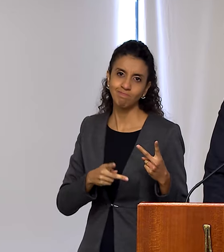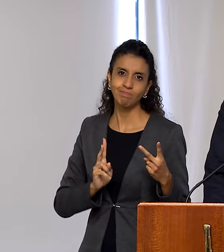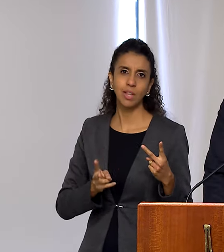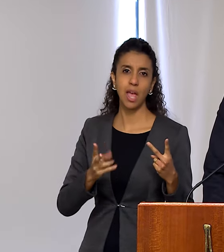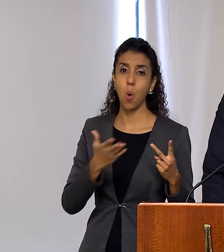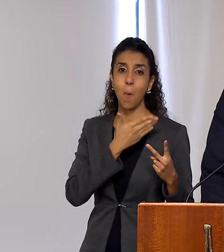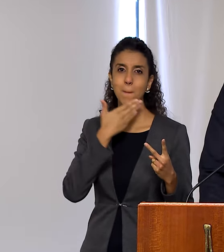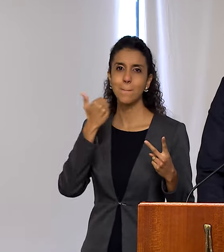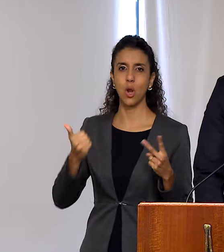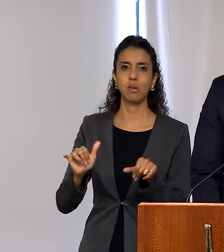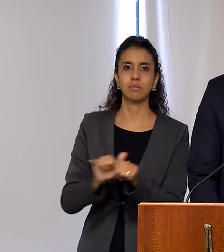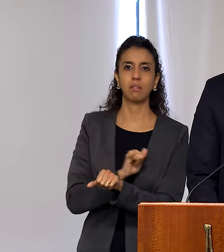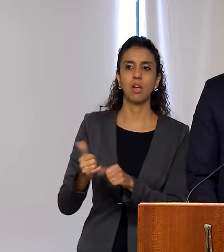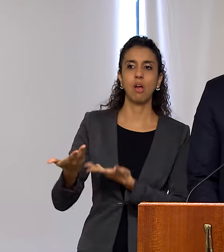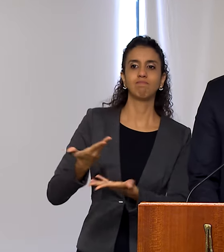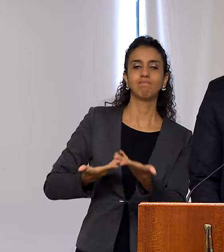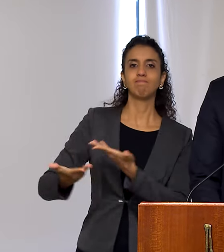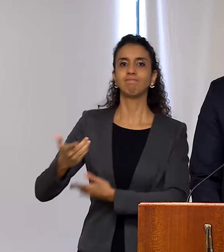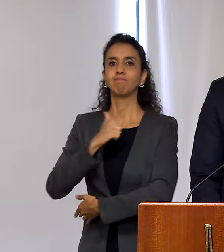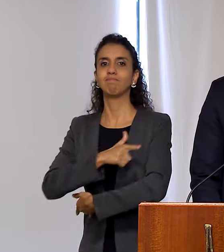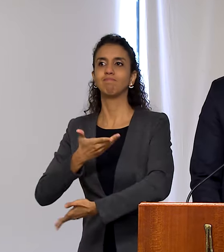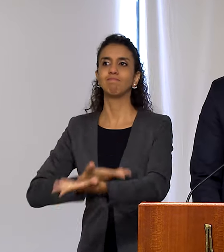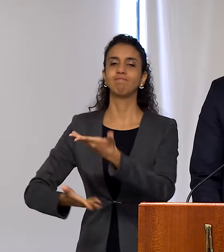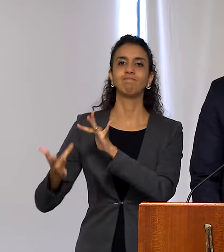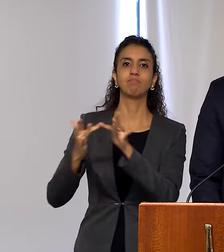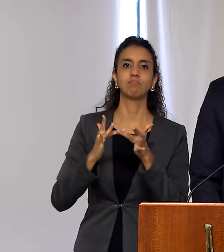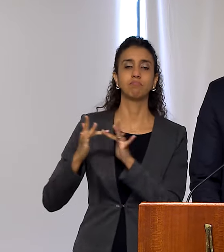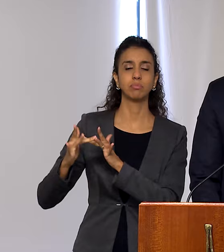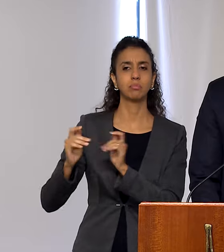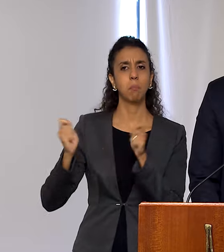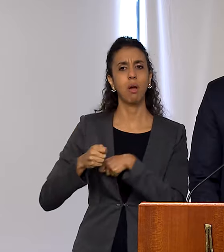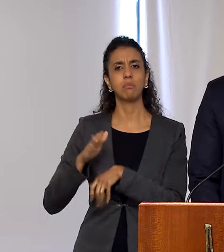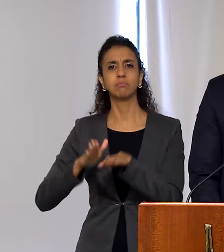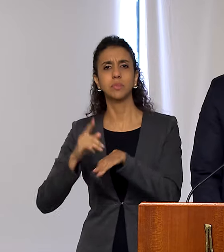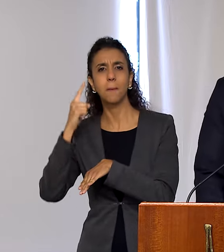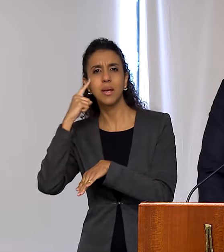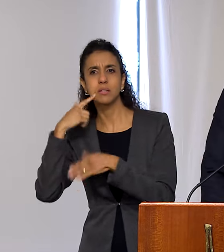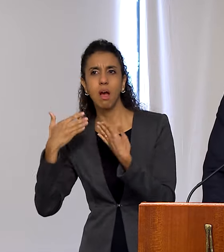A method that opens possibilities for arrangements and convergences that we have always known